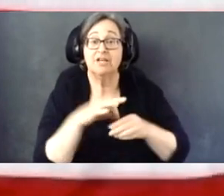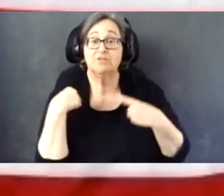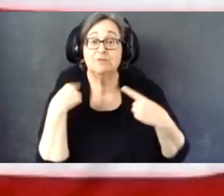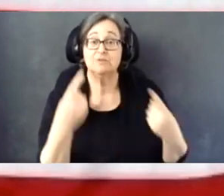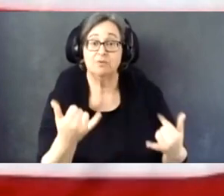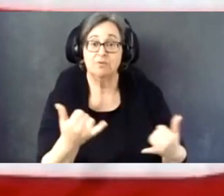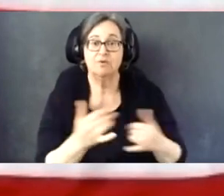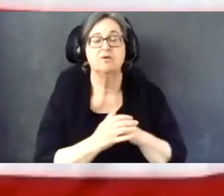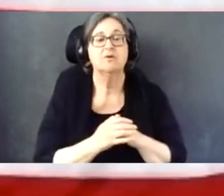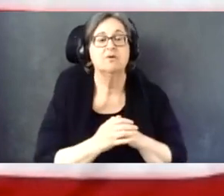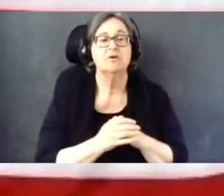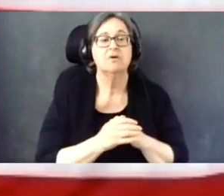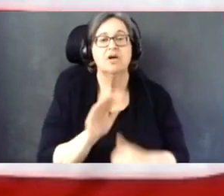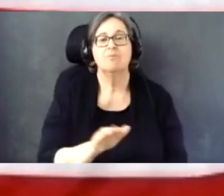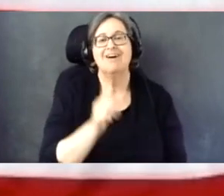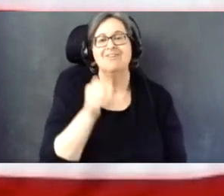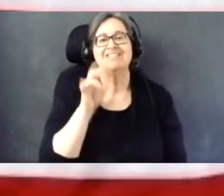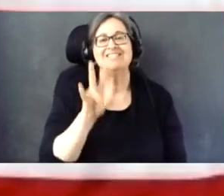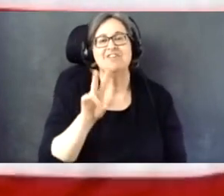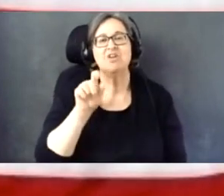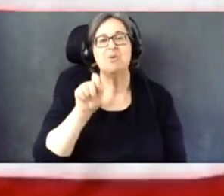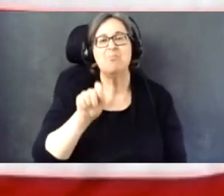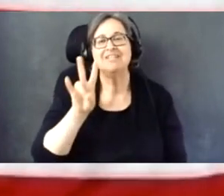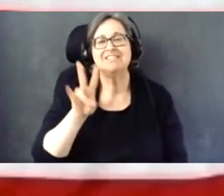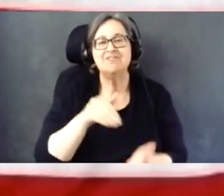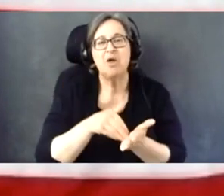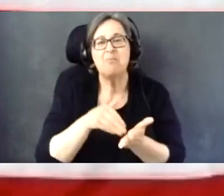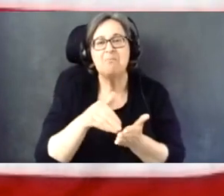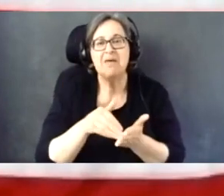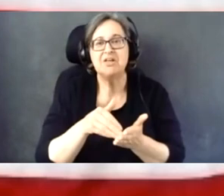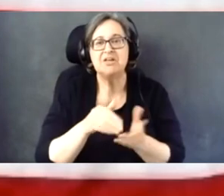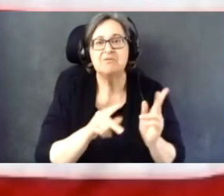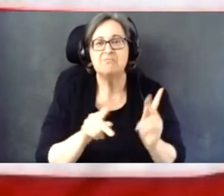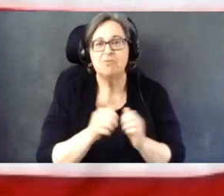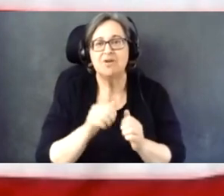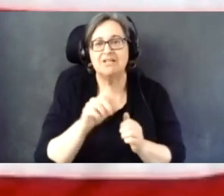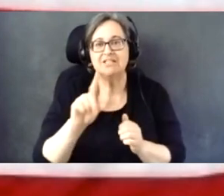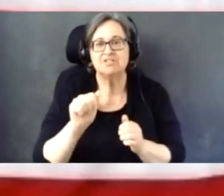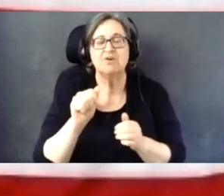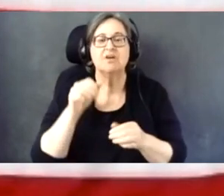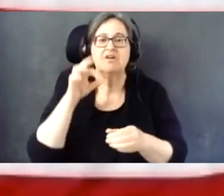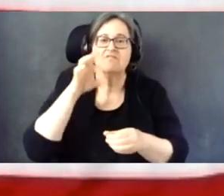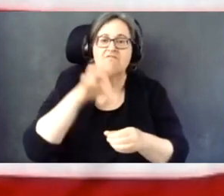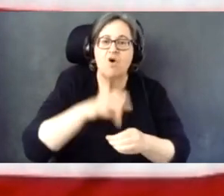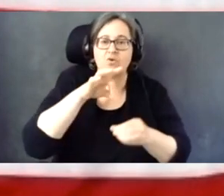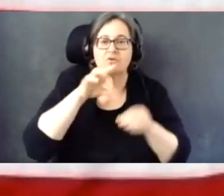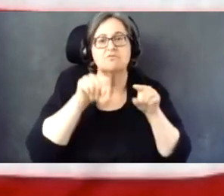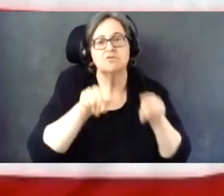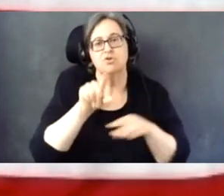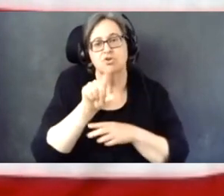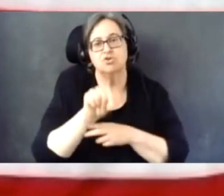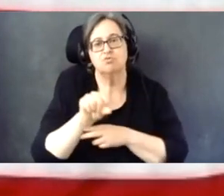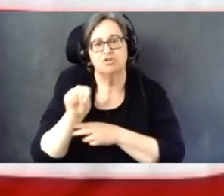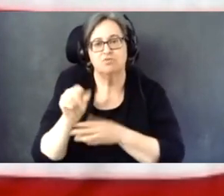Approximately 17.7 million voters with disabilities cast a ballot in the 2020 general election